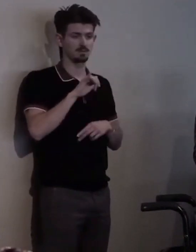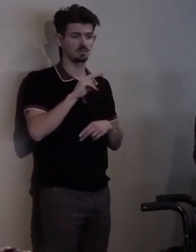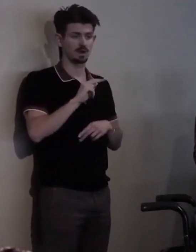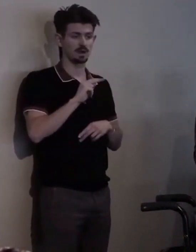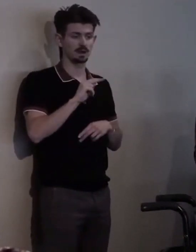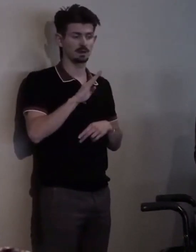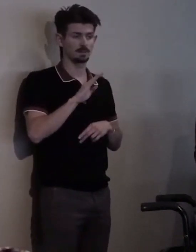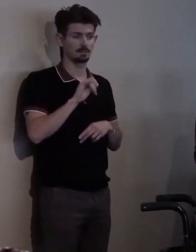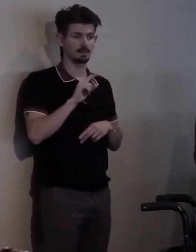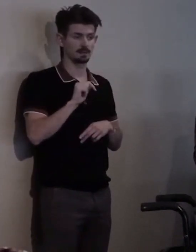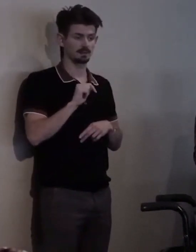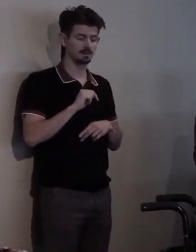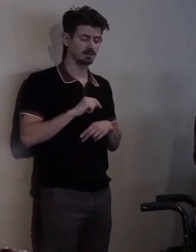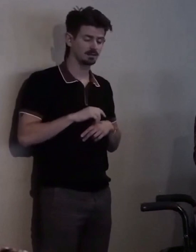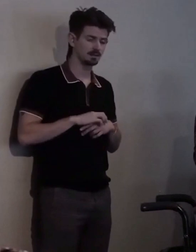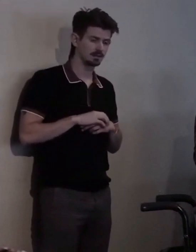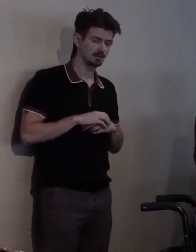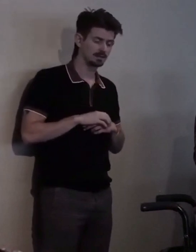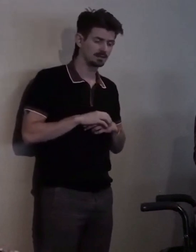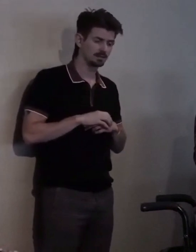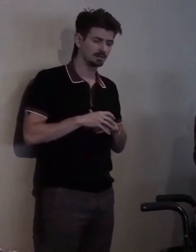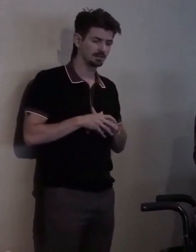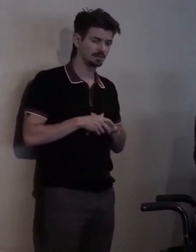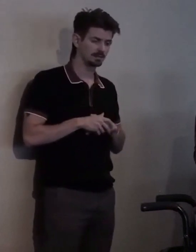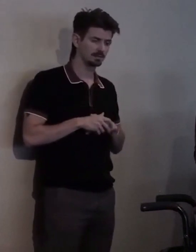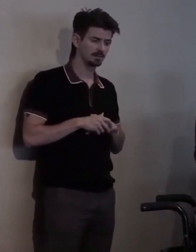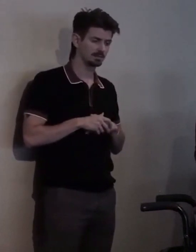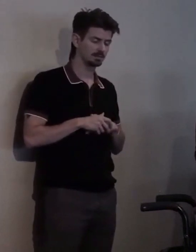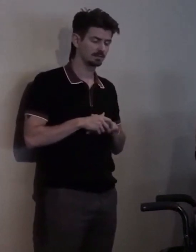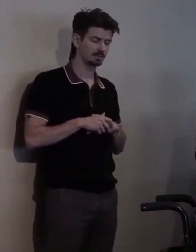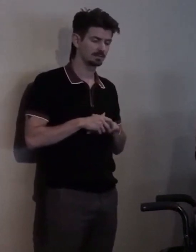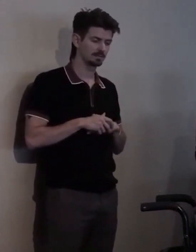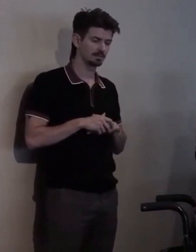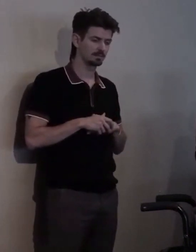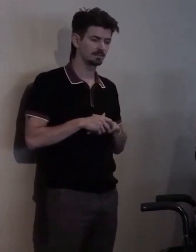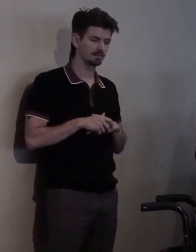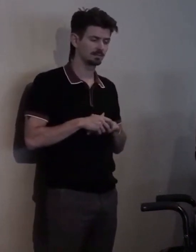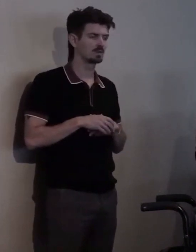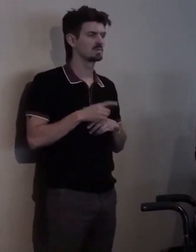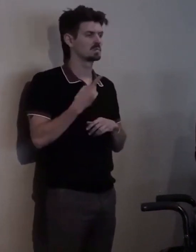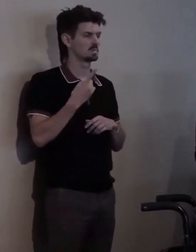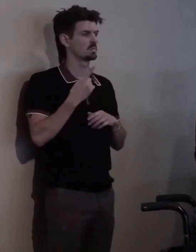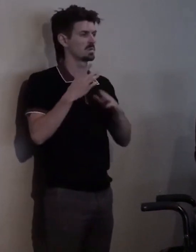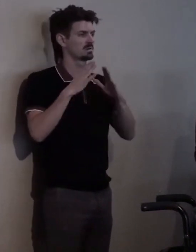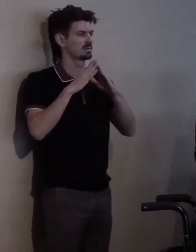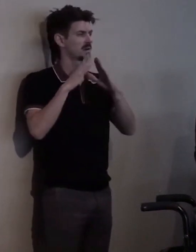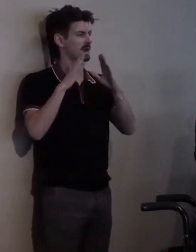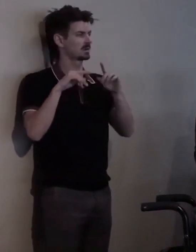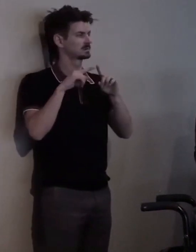borrowed... I think what happened was that the hou... He was one of the housing places... You know...